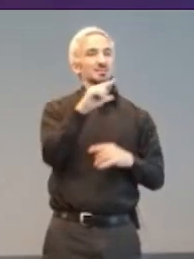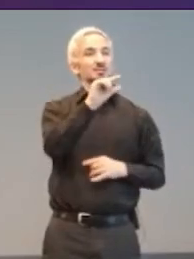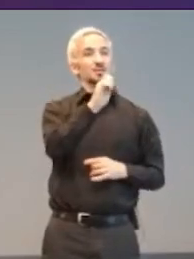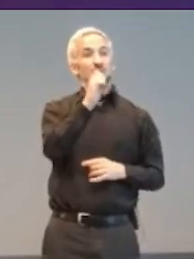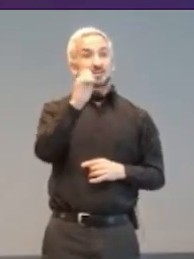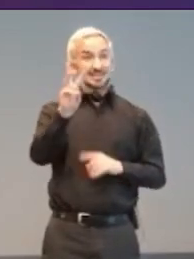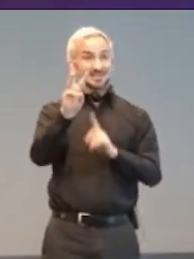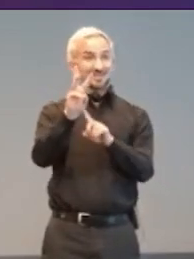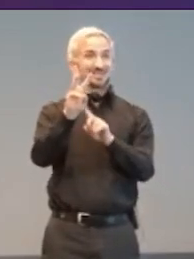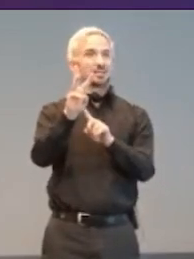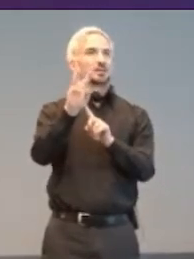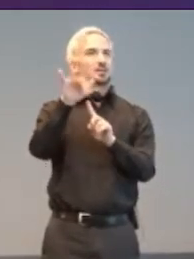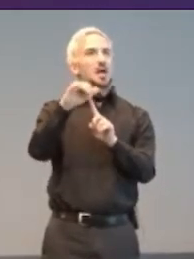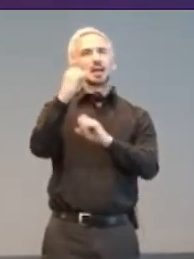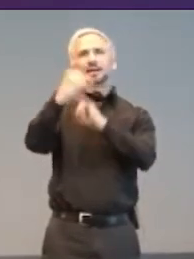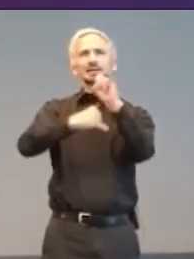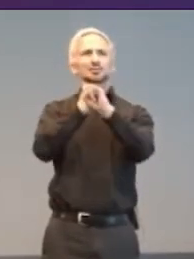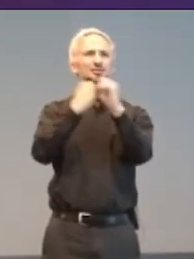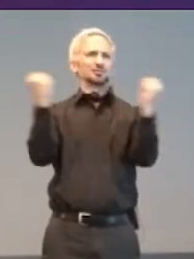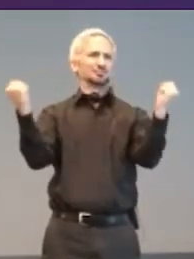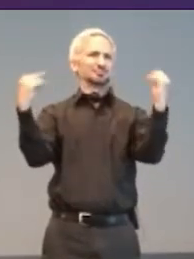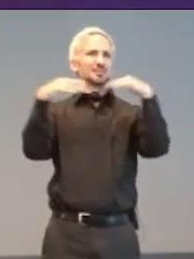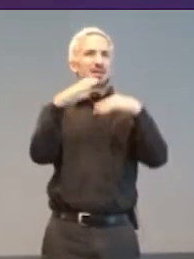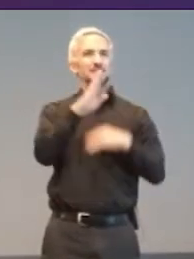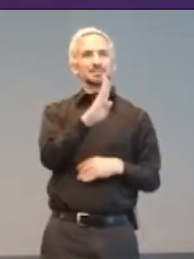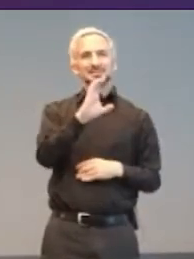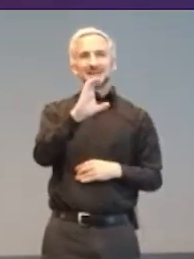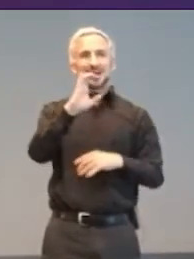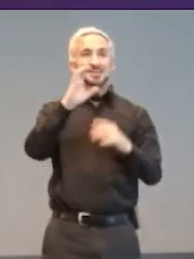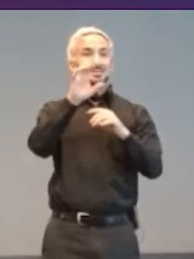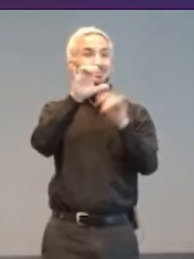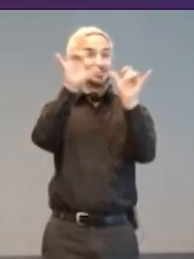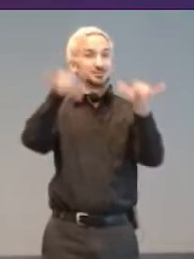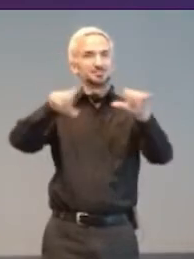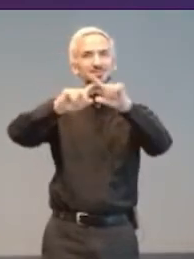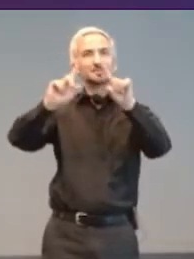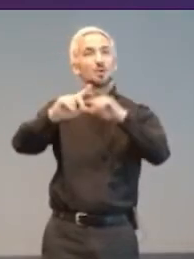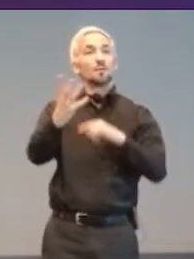an international battle of BCI systems, with up to four Disabled people competing